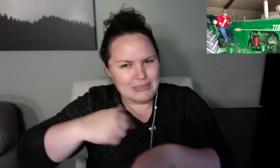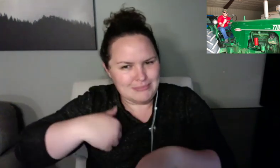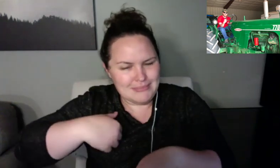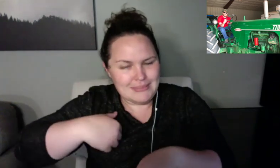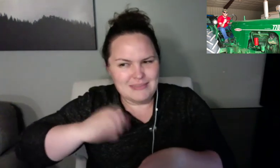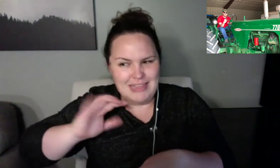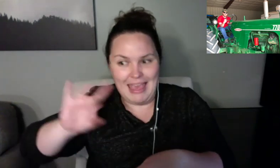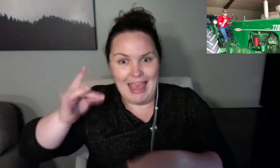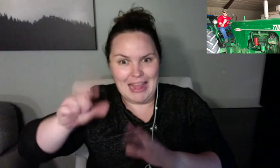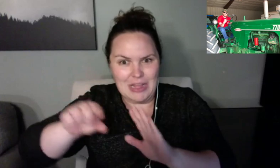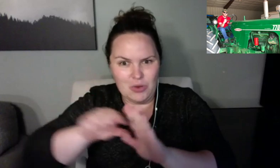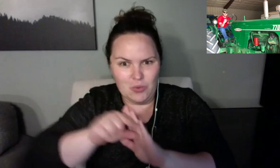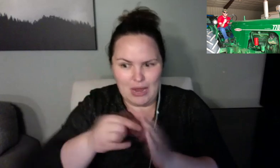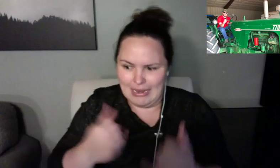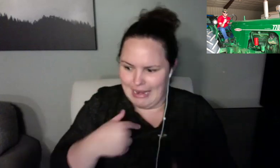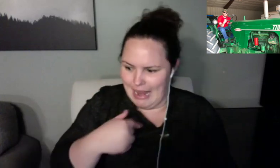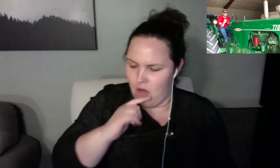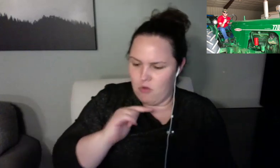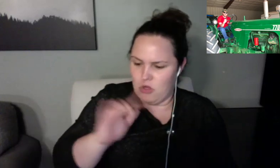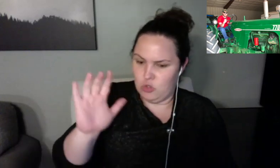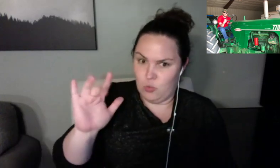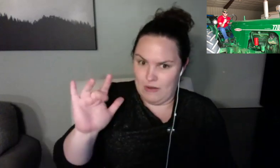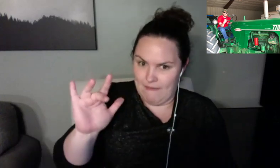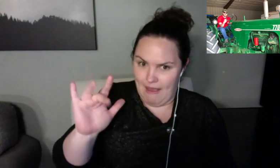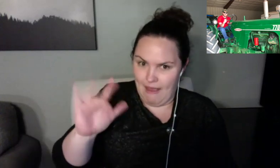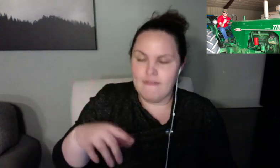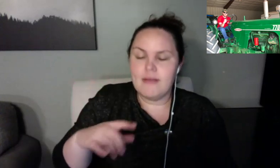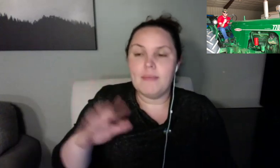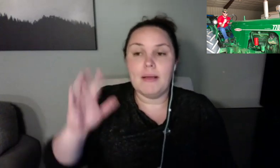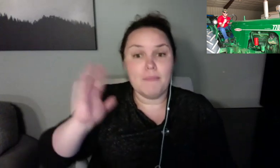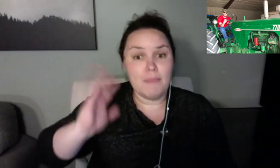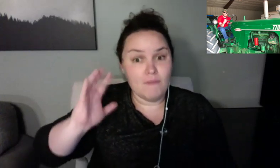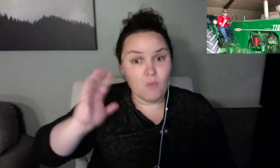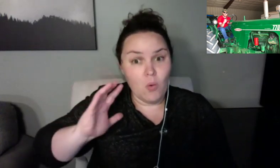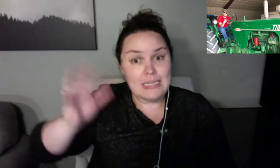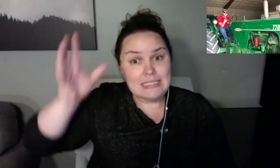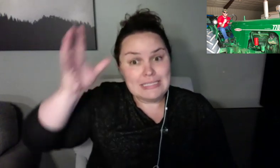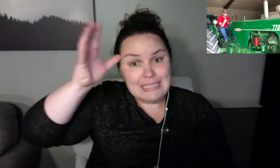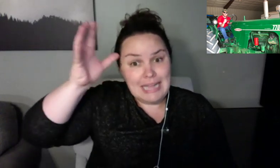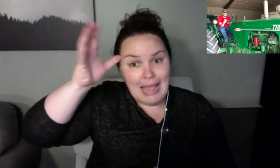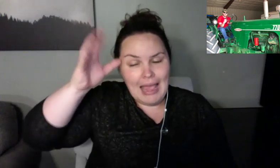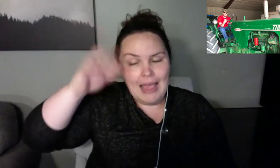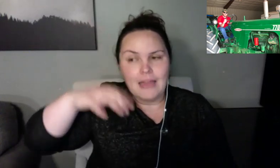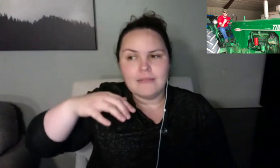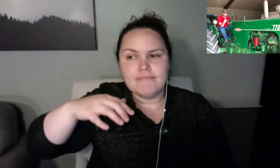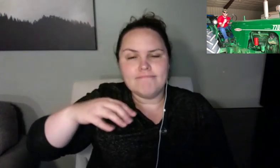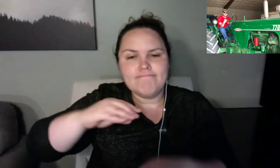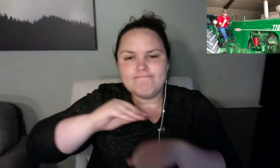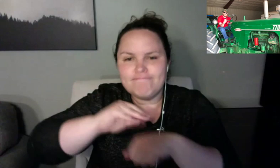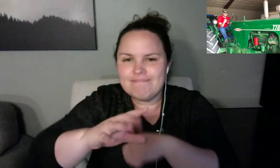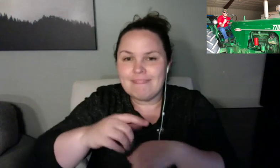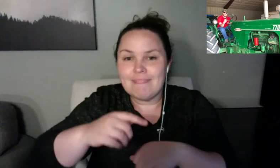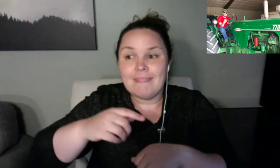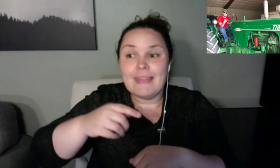screen so that he can ask you his question. And while we wait for Tyler, Ashley did share in the chat that she hates flossing.